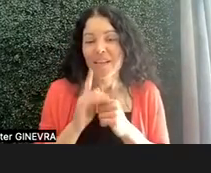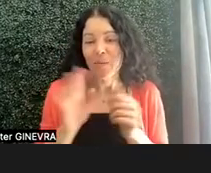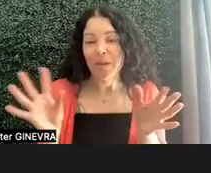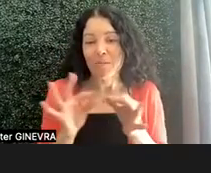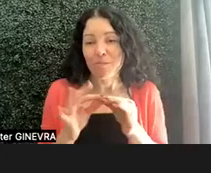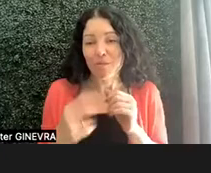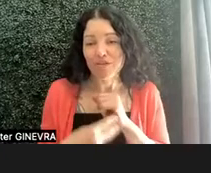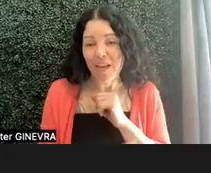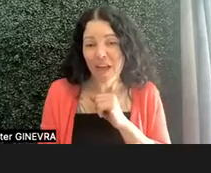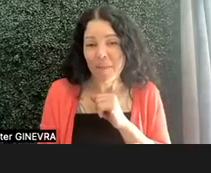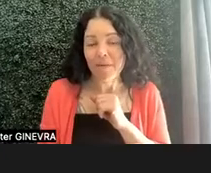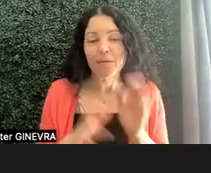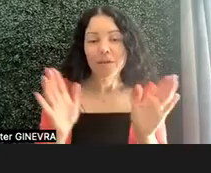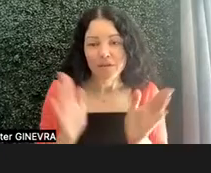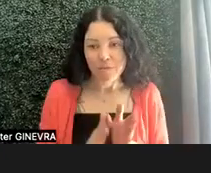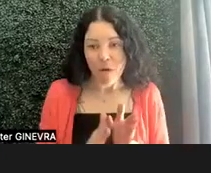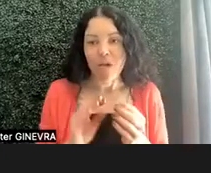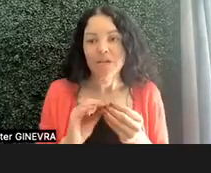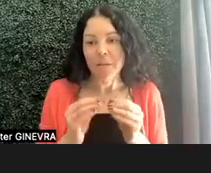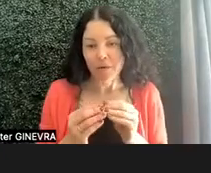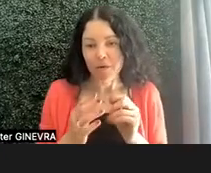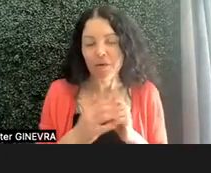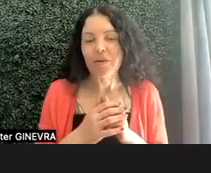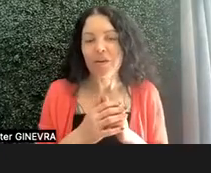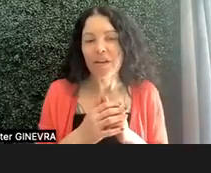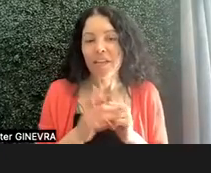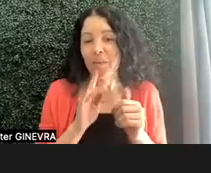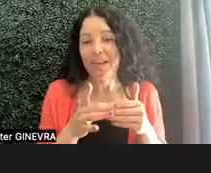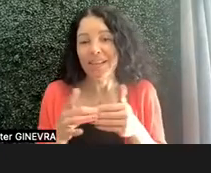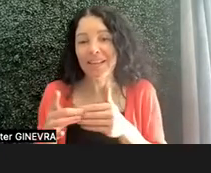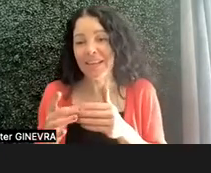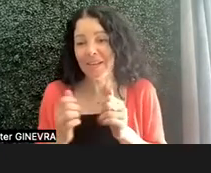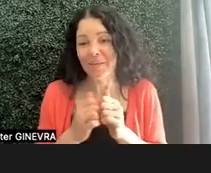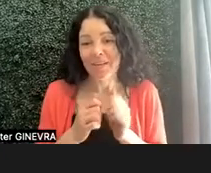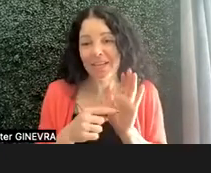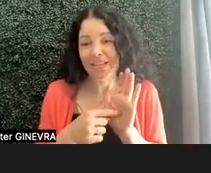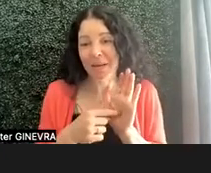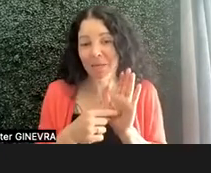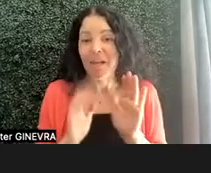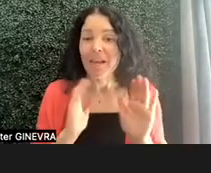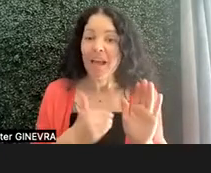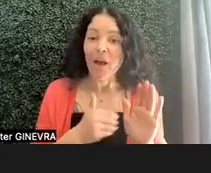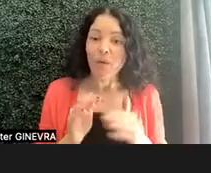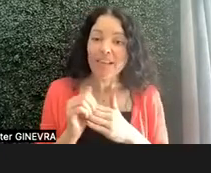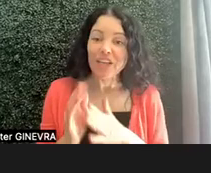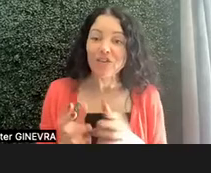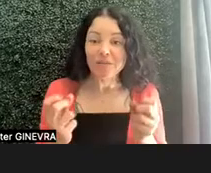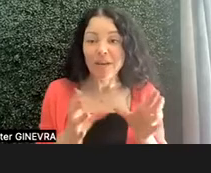They're a very small number, and they really lead by example and our leaders in many of the breakout rooms.